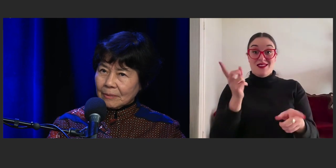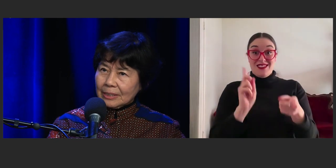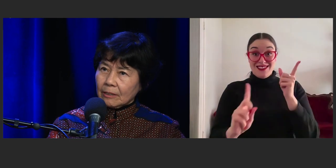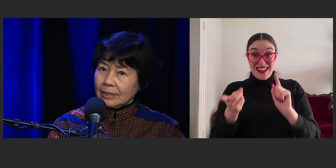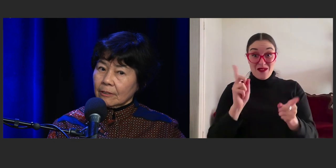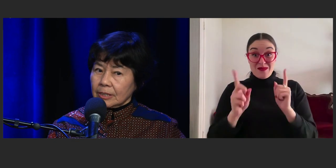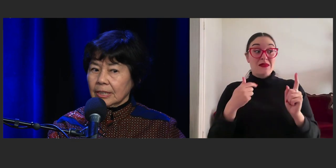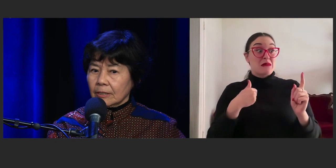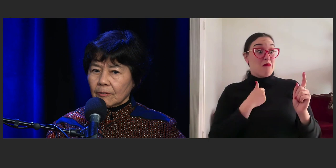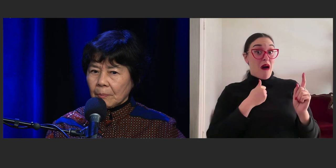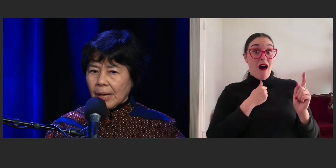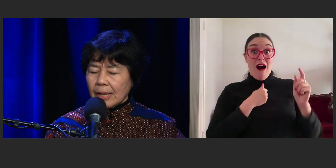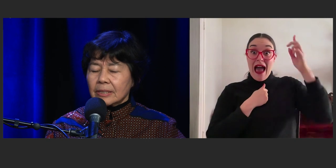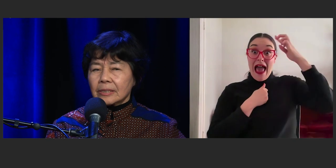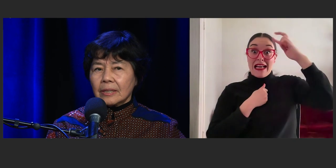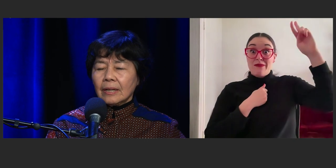I don't see it on the page.